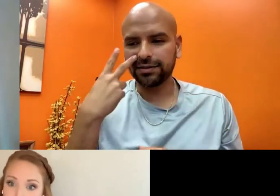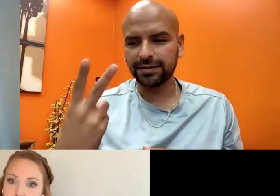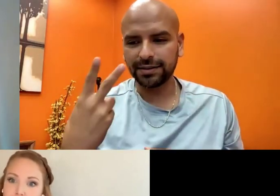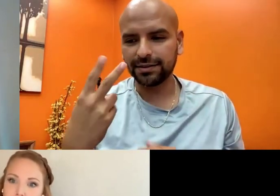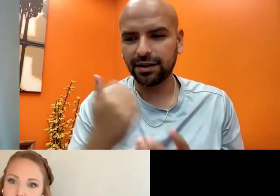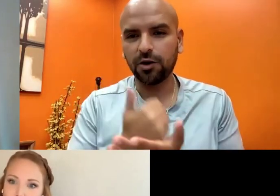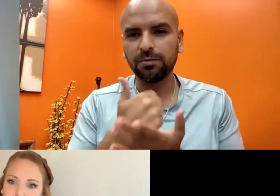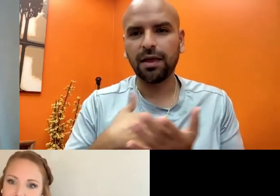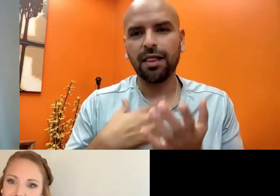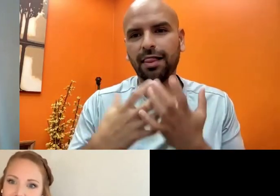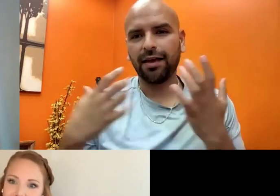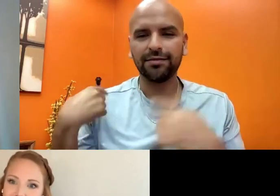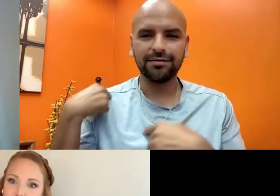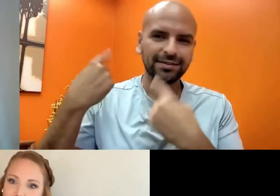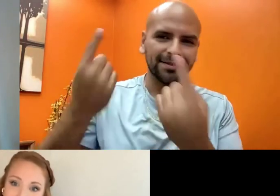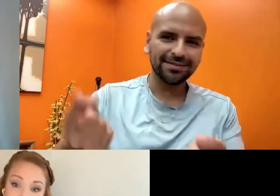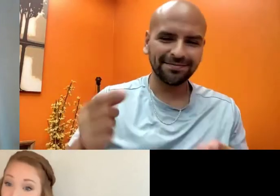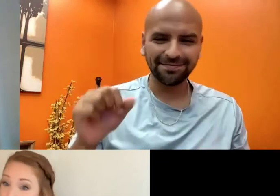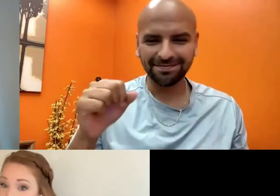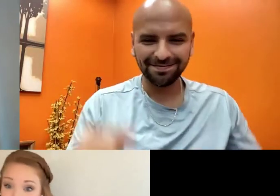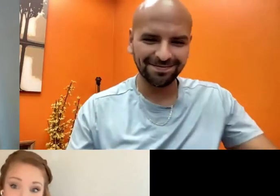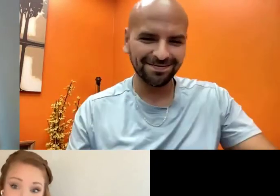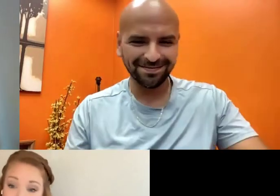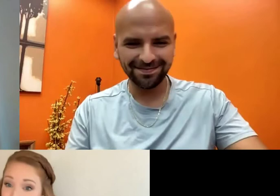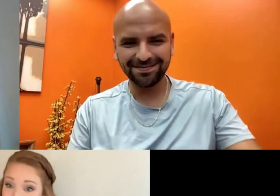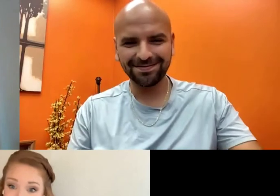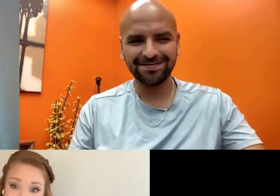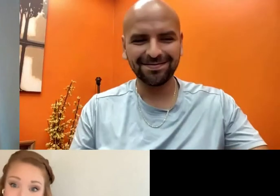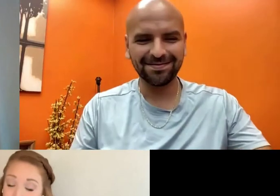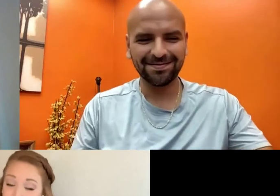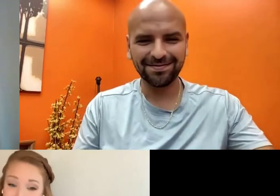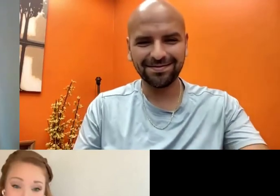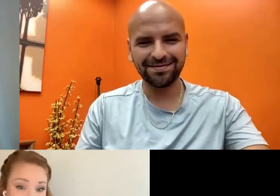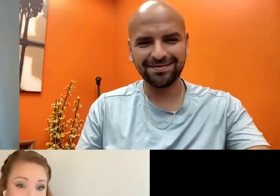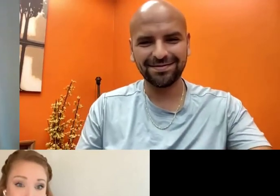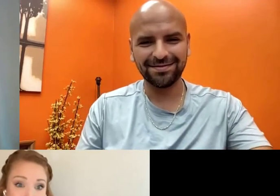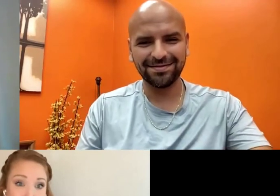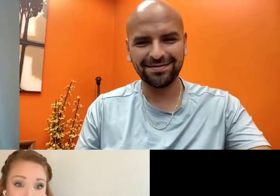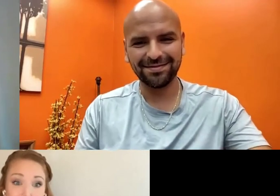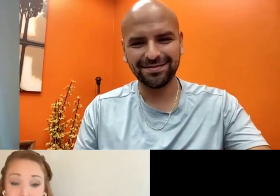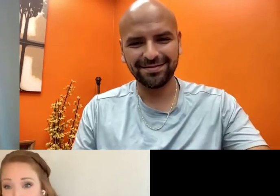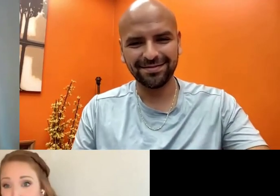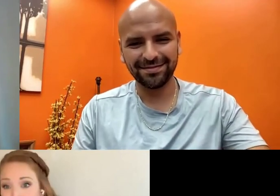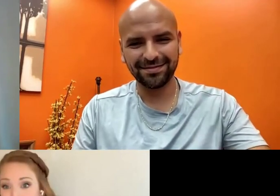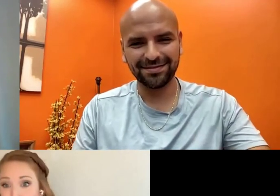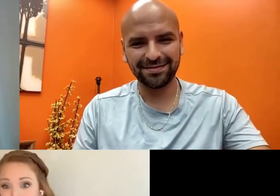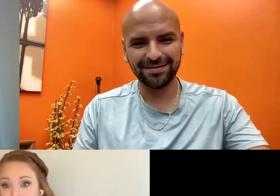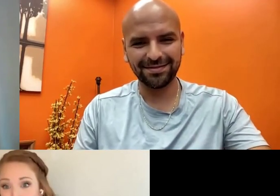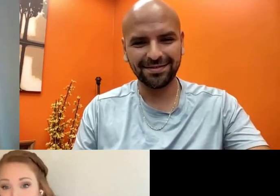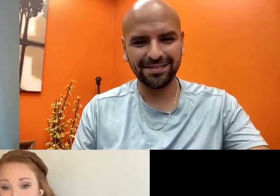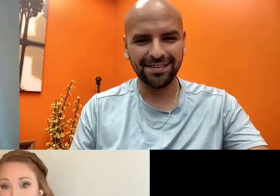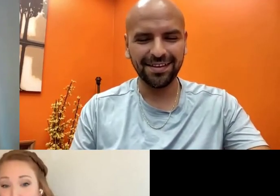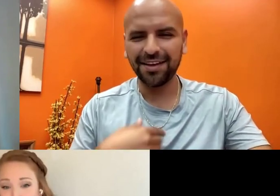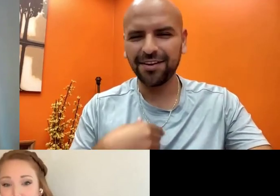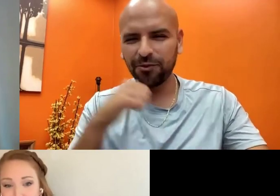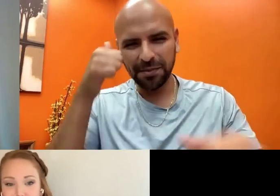So, yeah. Now I I just seen the evidence and how it's been such a huge benefit for me. Now, over the years,